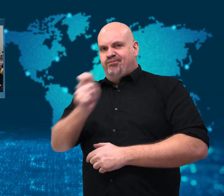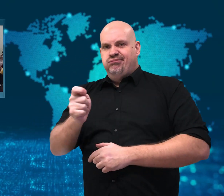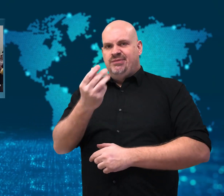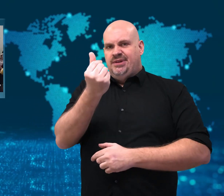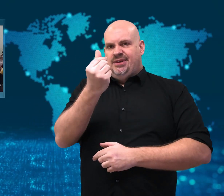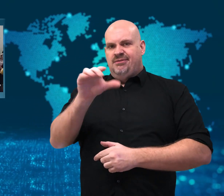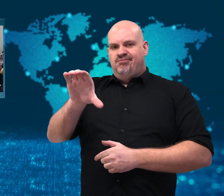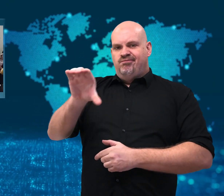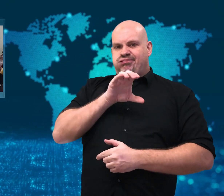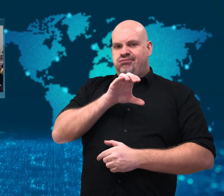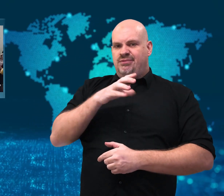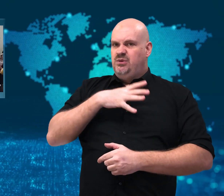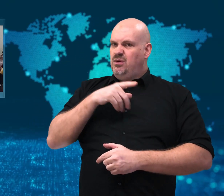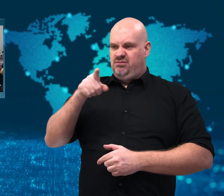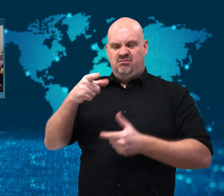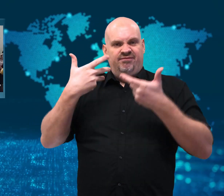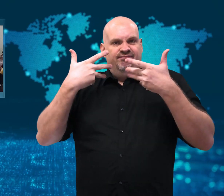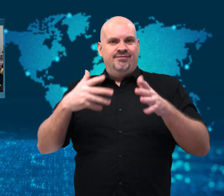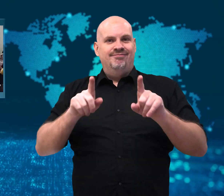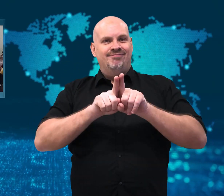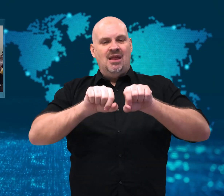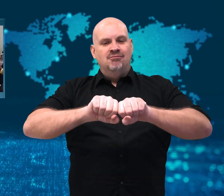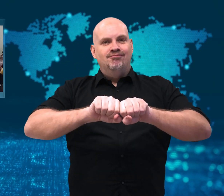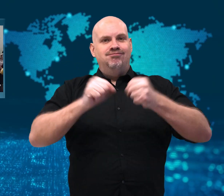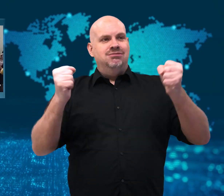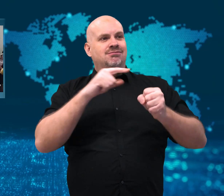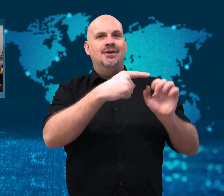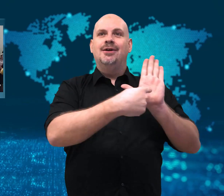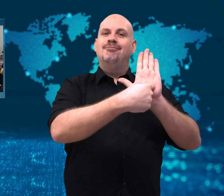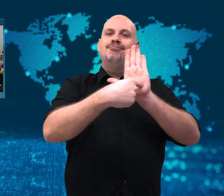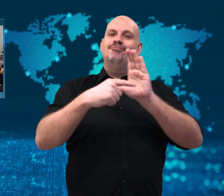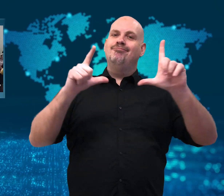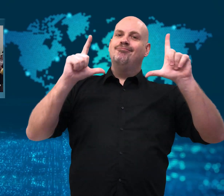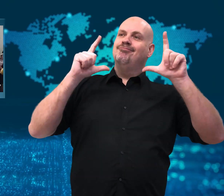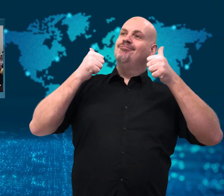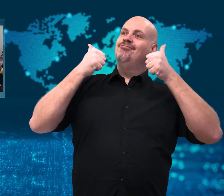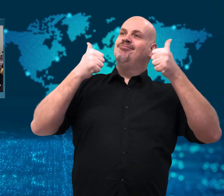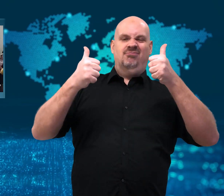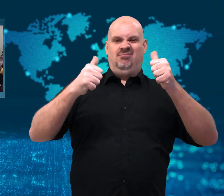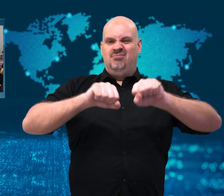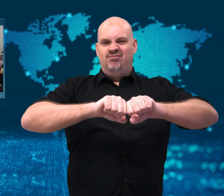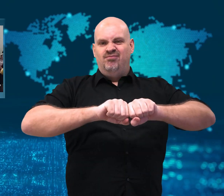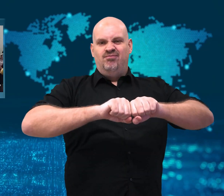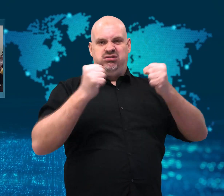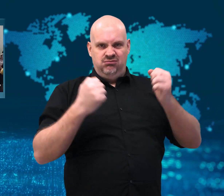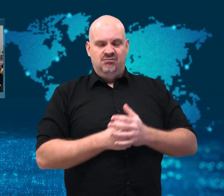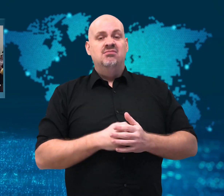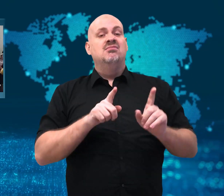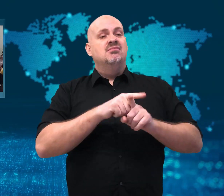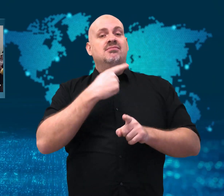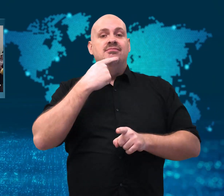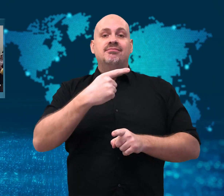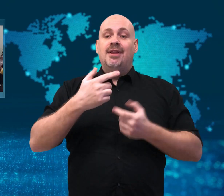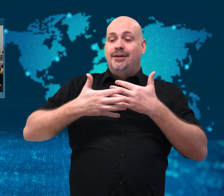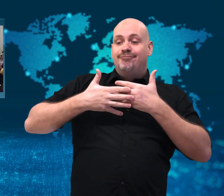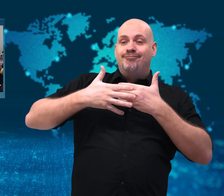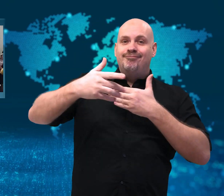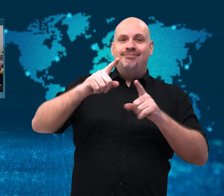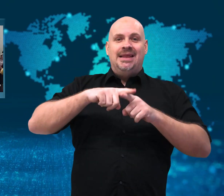Aya plans to sue the person who damaged her reputation and has